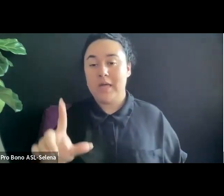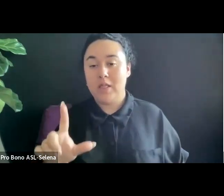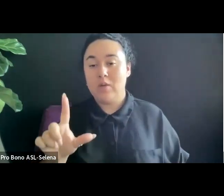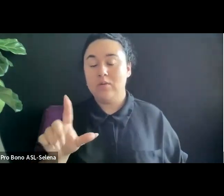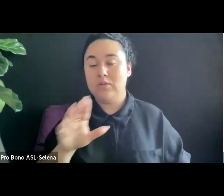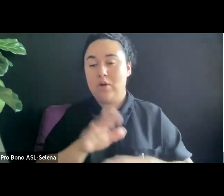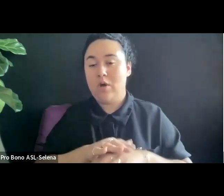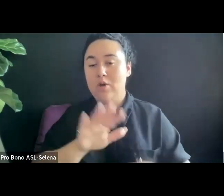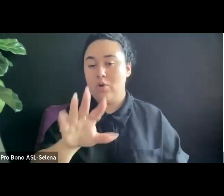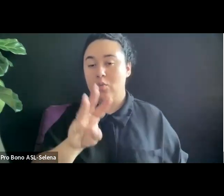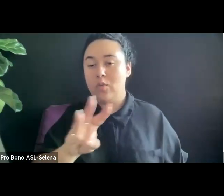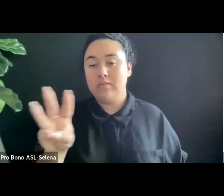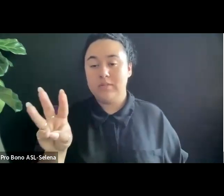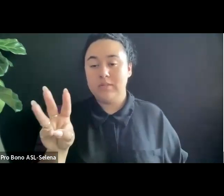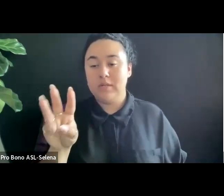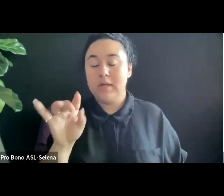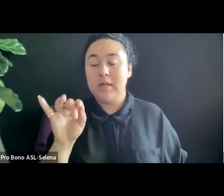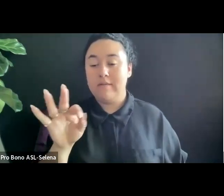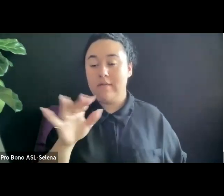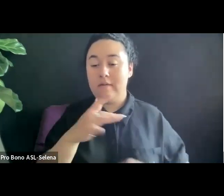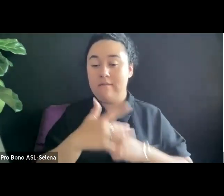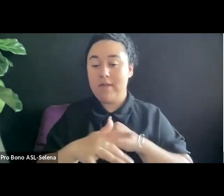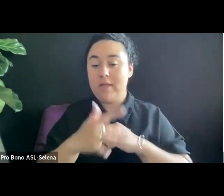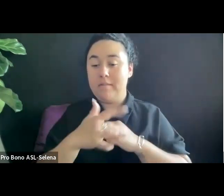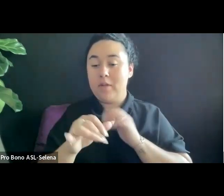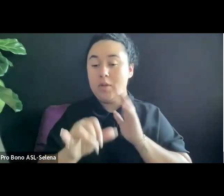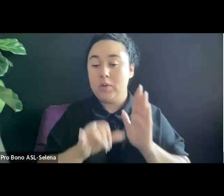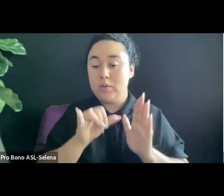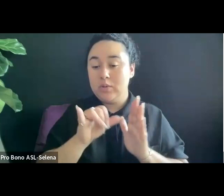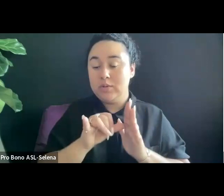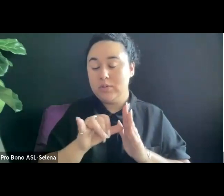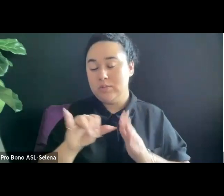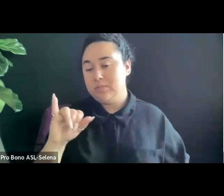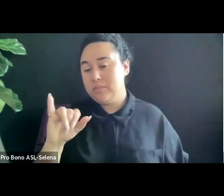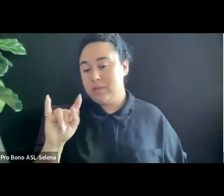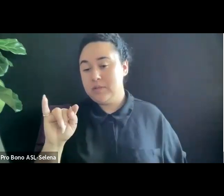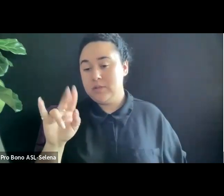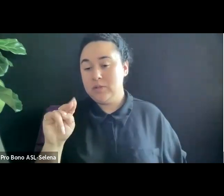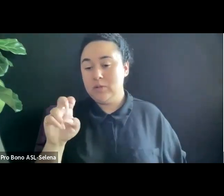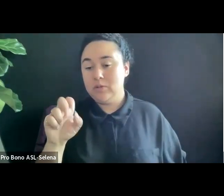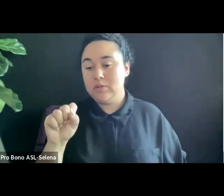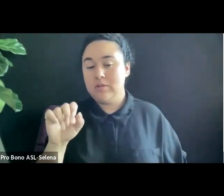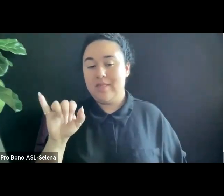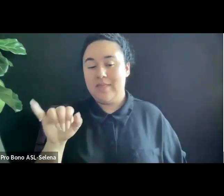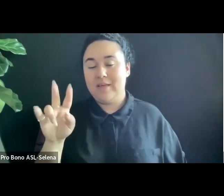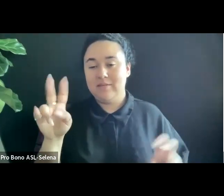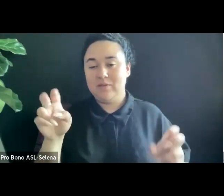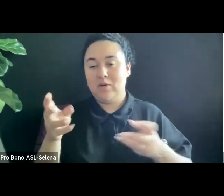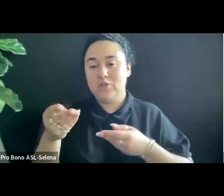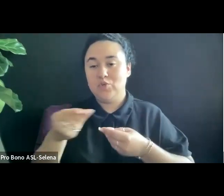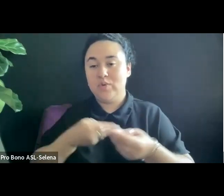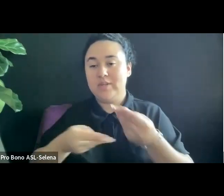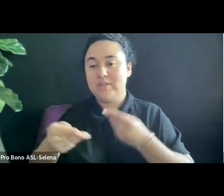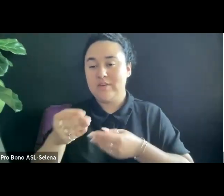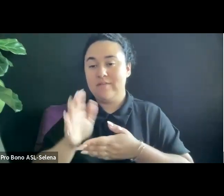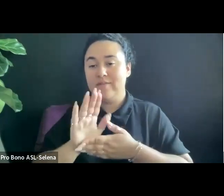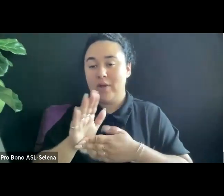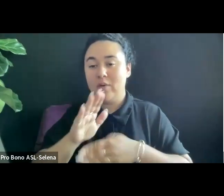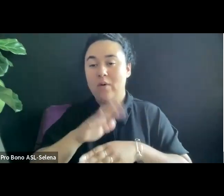IF YOU HAVE IT ON YOUTUBE OR I TUNES, THAT IS TRANSACTIONAL VIDEO ON DEMAND WHICH ALSO FALLS INTO